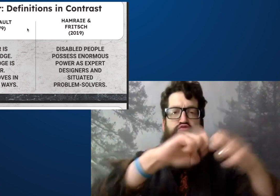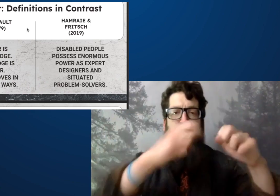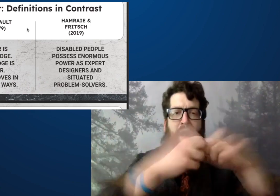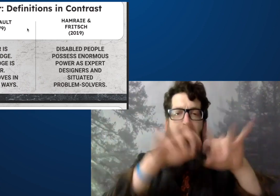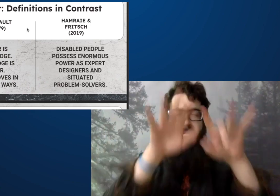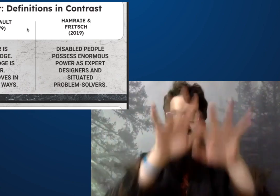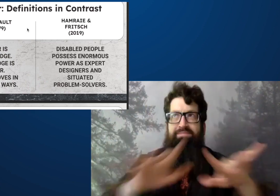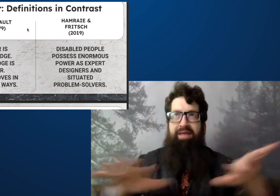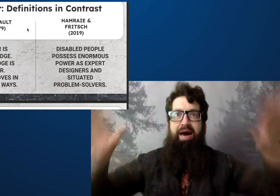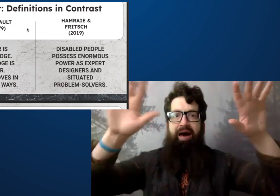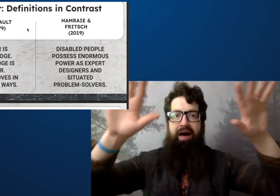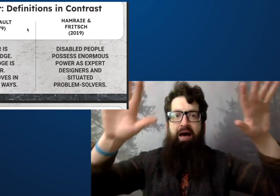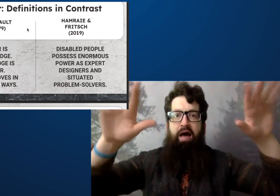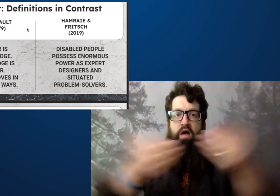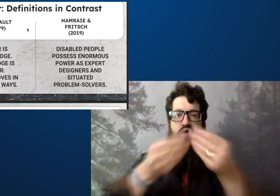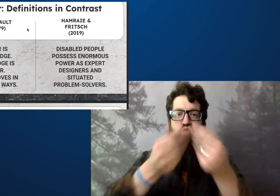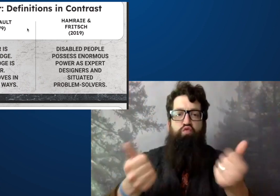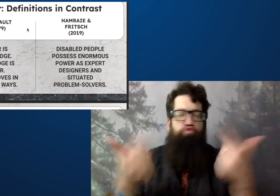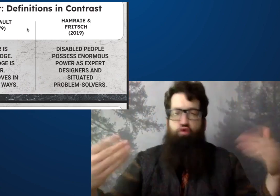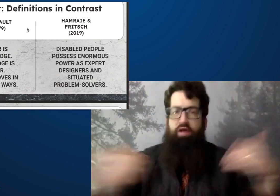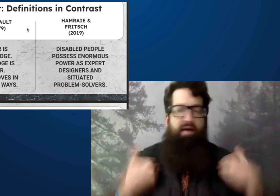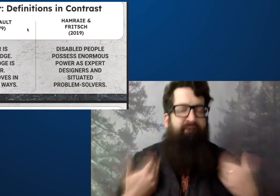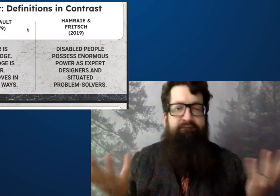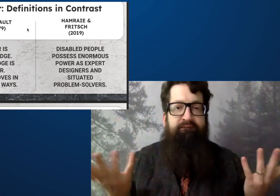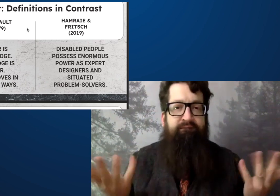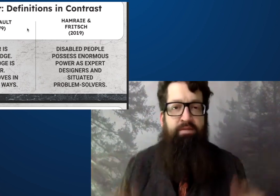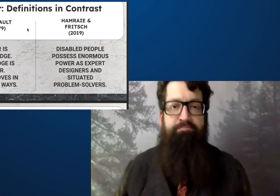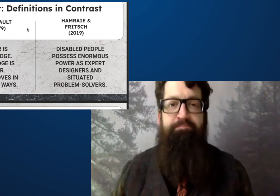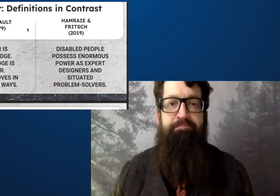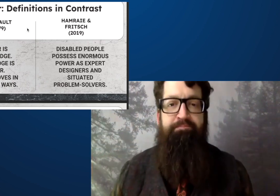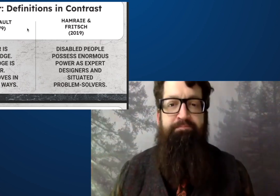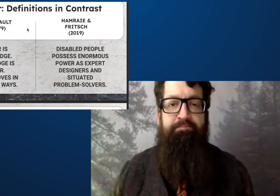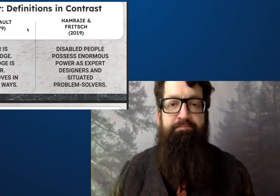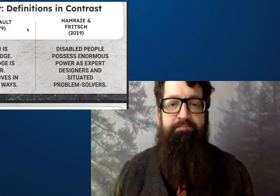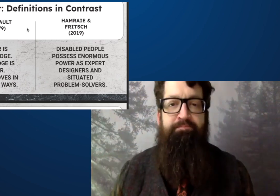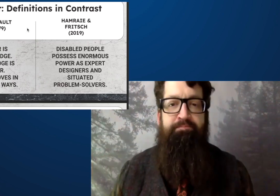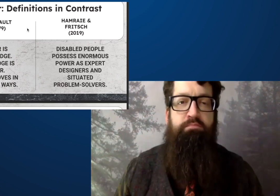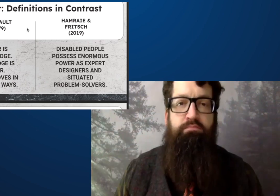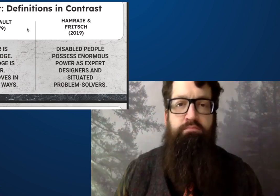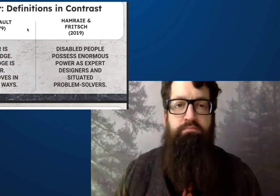and they know how to solve the problems that exist.